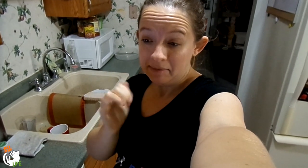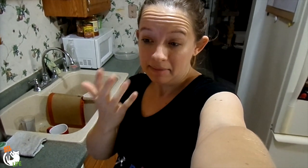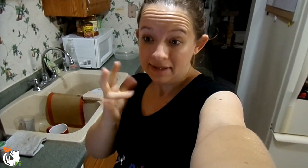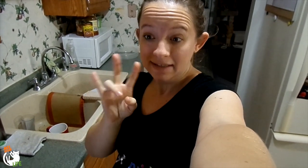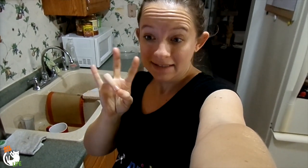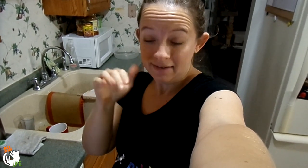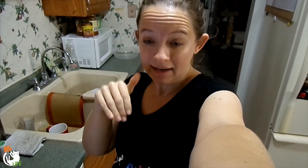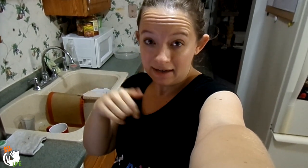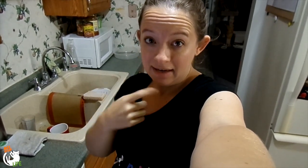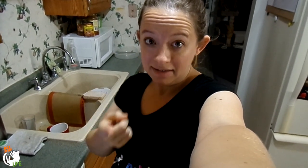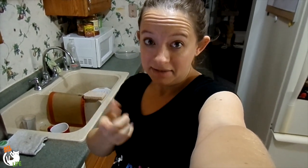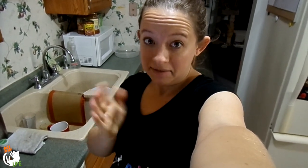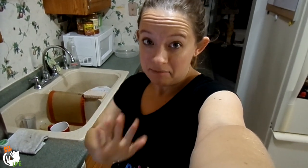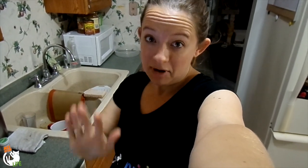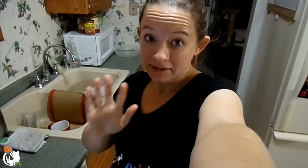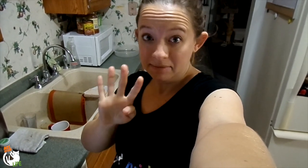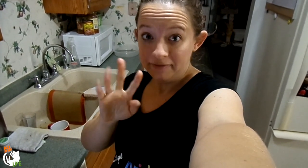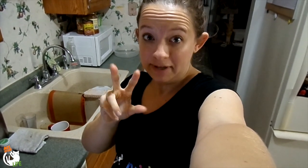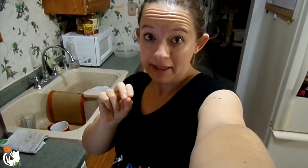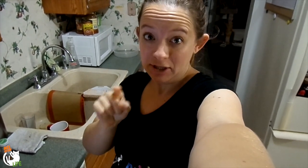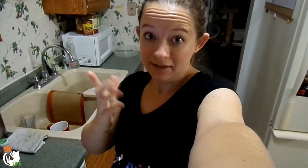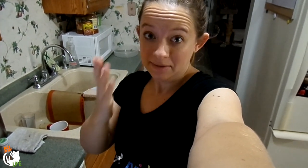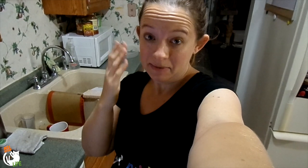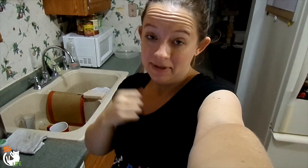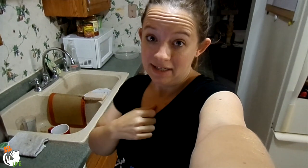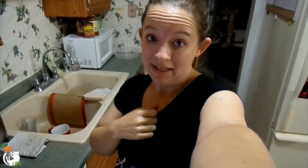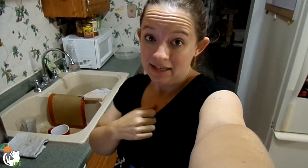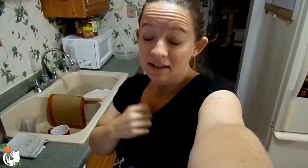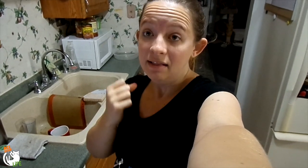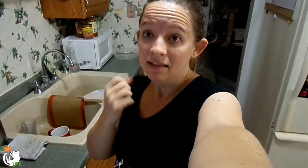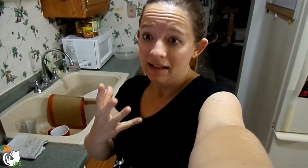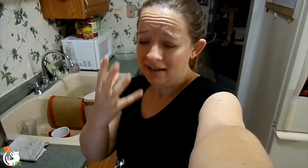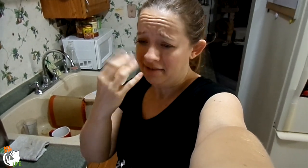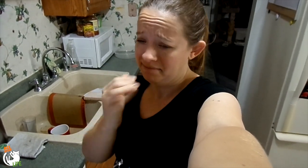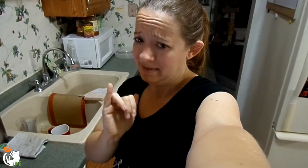I think I ended up sleeping from like 7p to 4:30 in the morning.